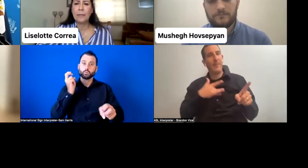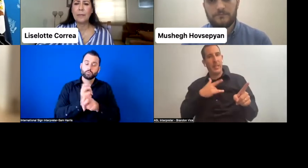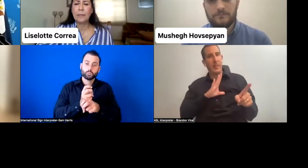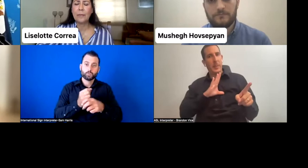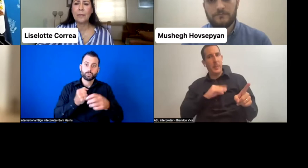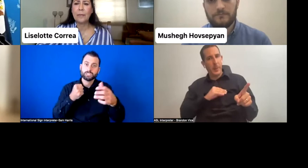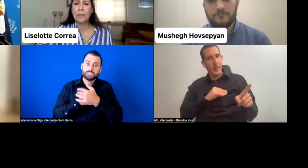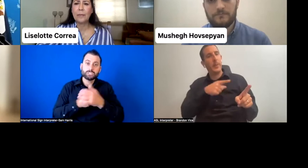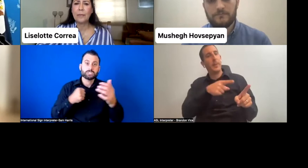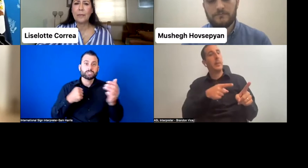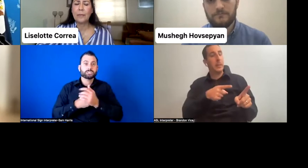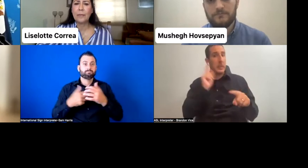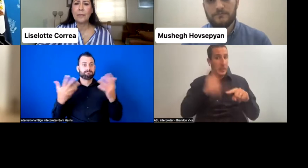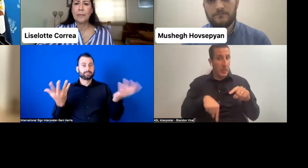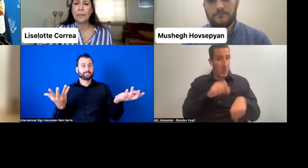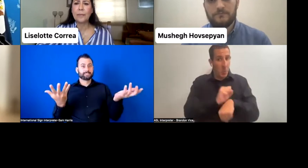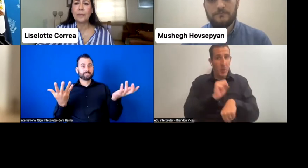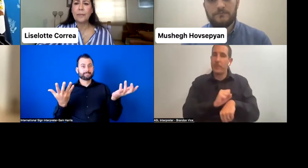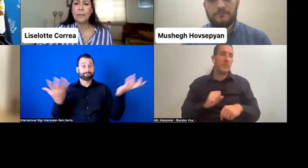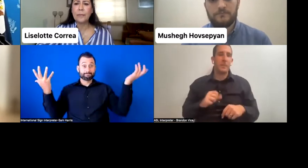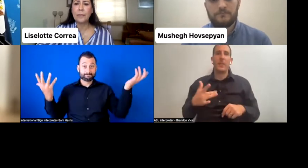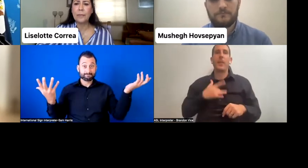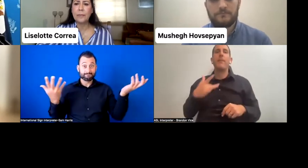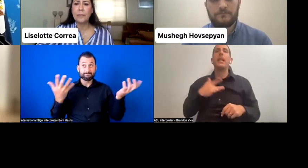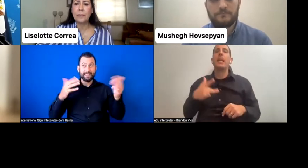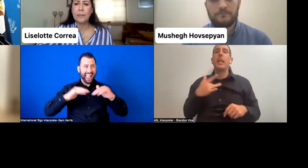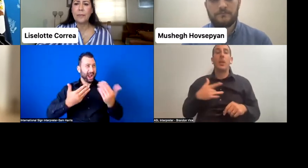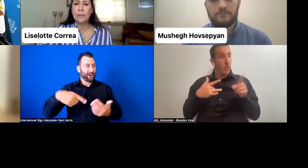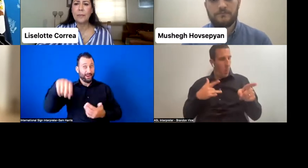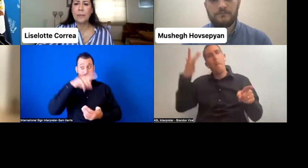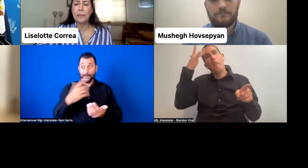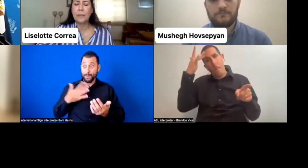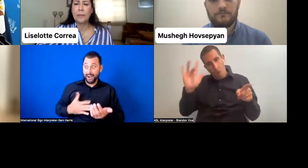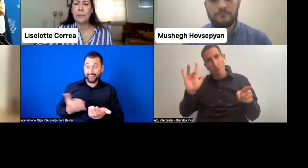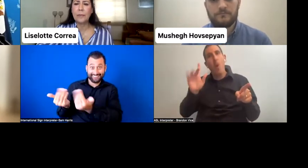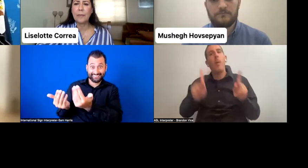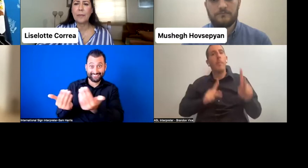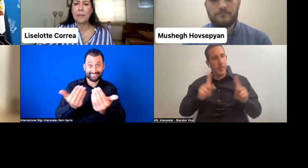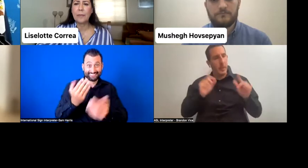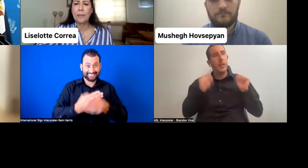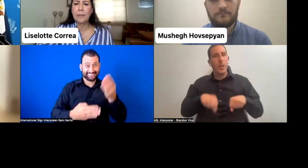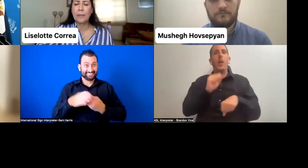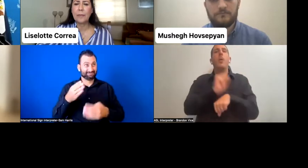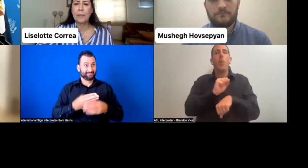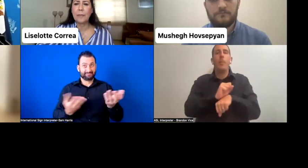with disabilities don't have the education. It's how we educate the public-- we educate the public